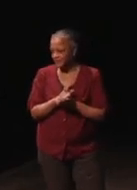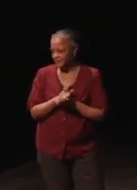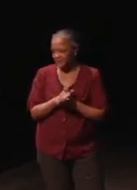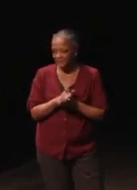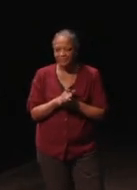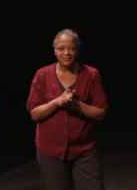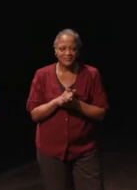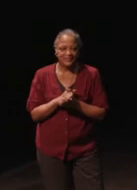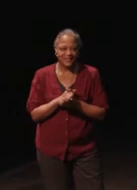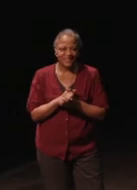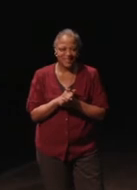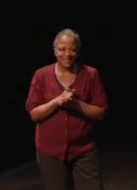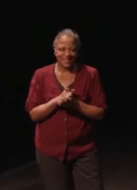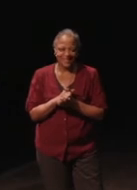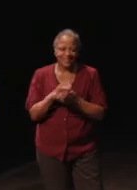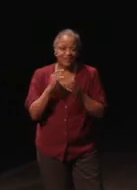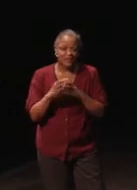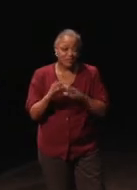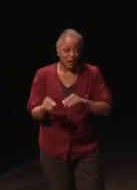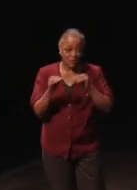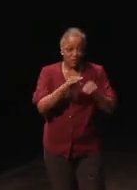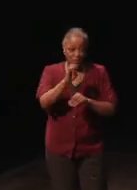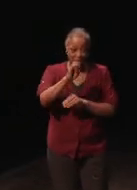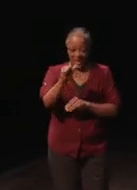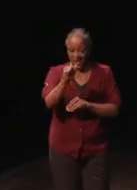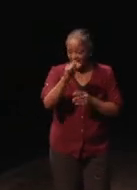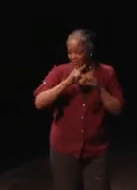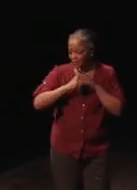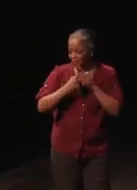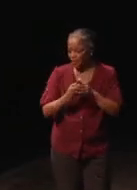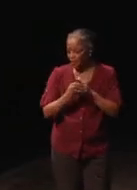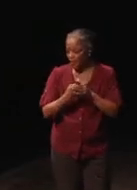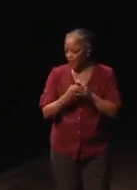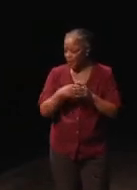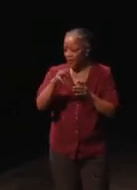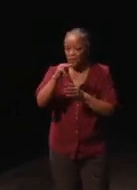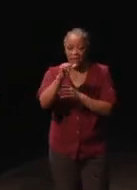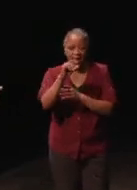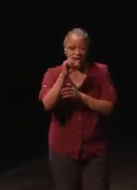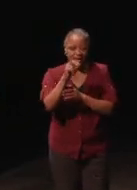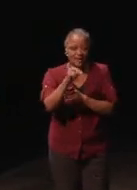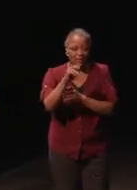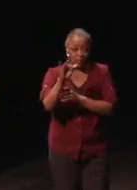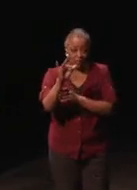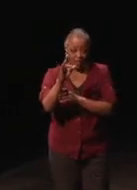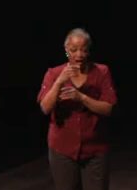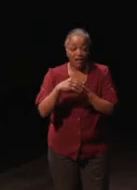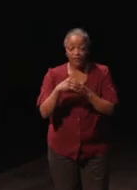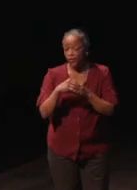So, I moved to EA starting there with Madden 25, and again as a graphics developer.